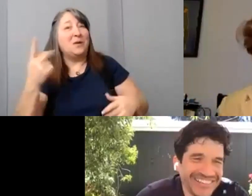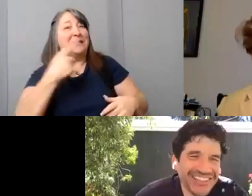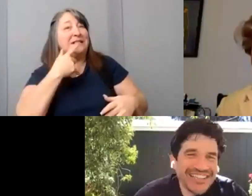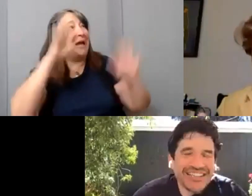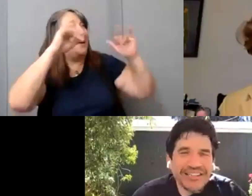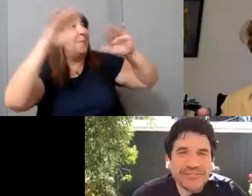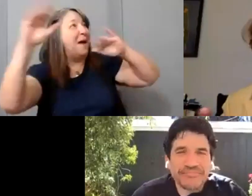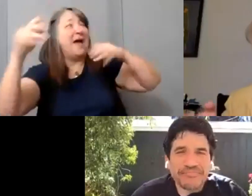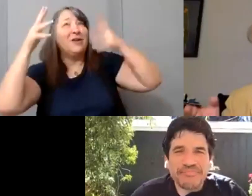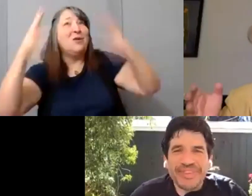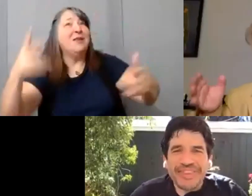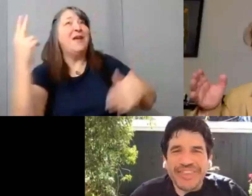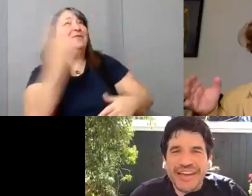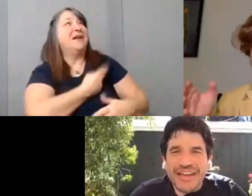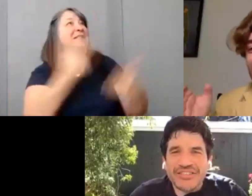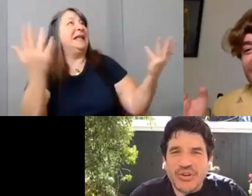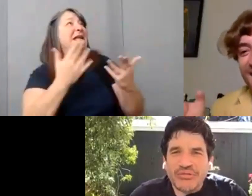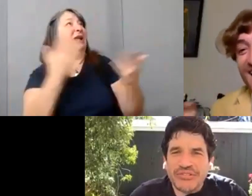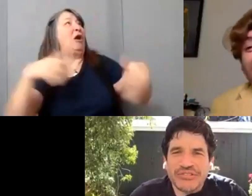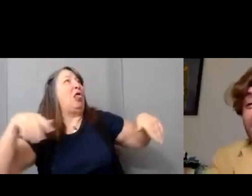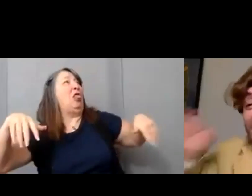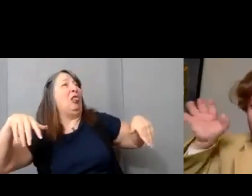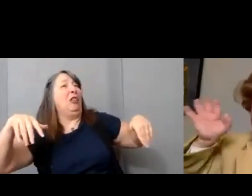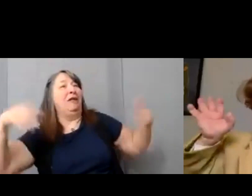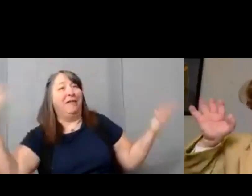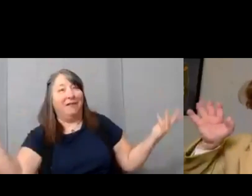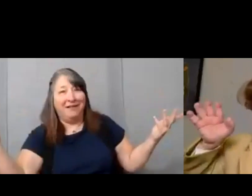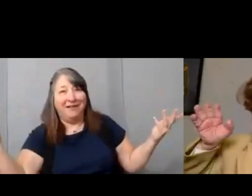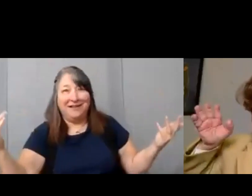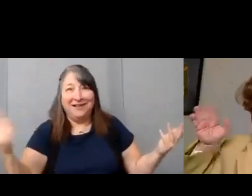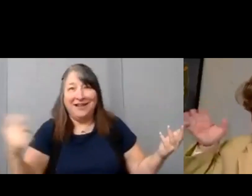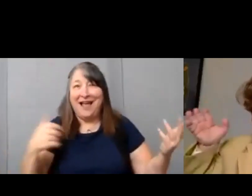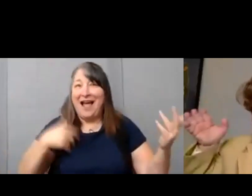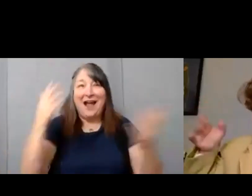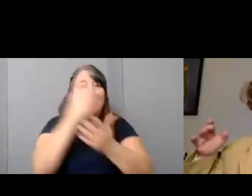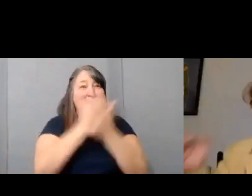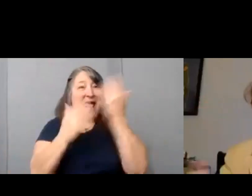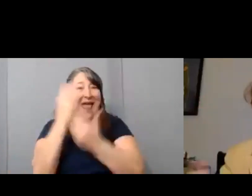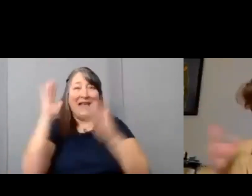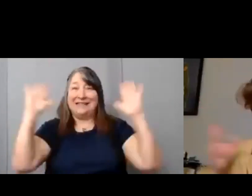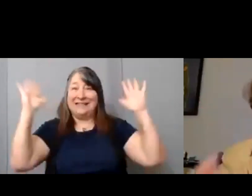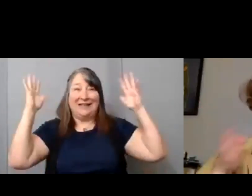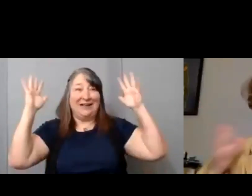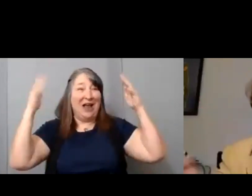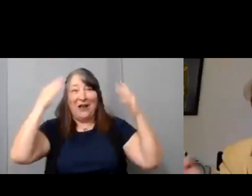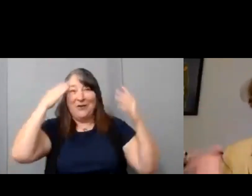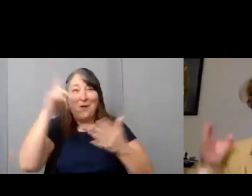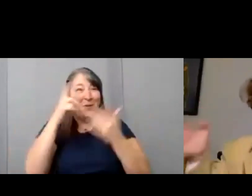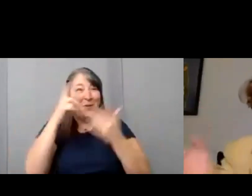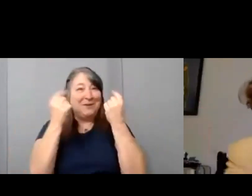[Nic] Hey I got my hands up high. I don't know what I’m doing I don't even know how to bring you in or out.